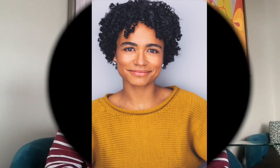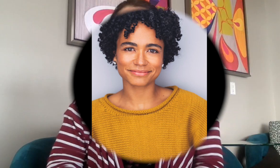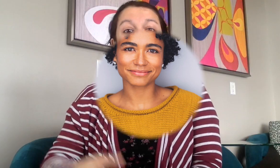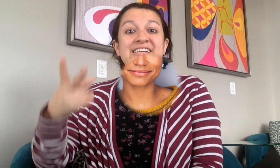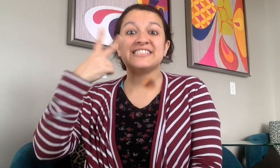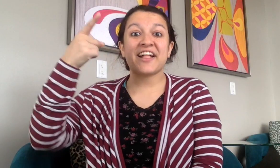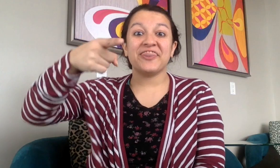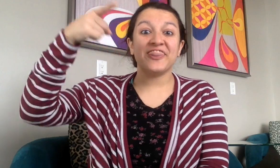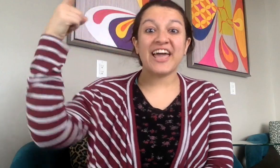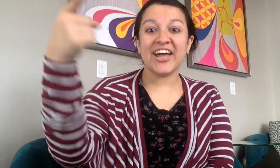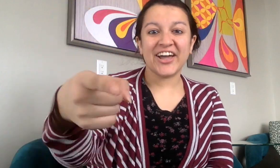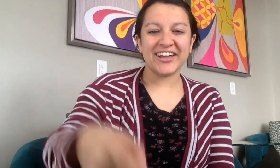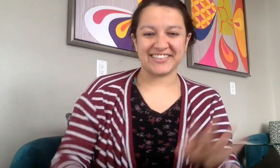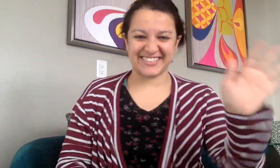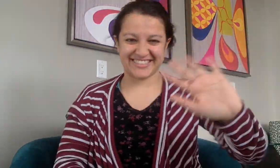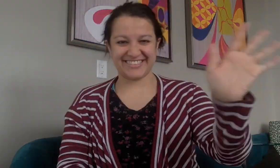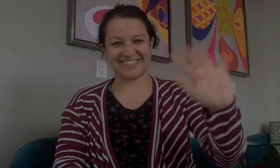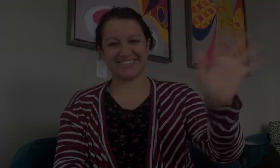See you there! Bye!